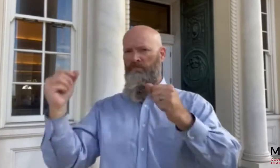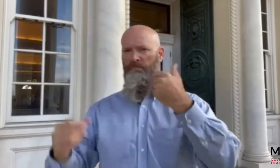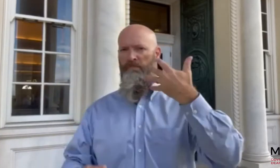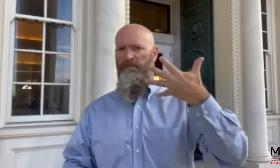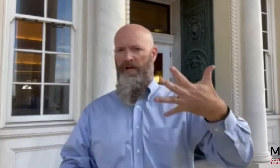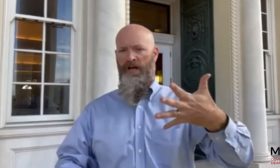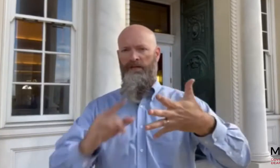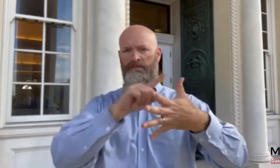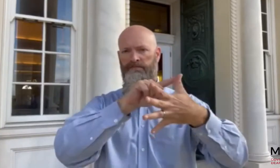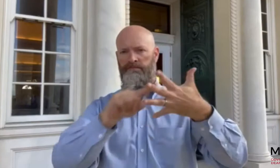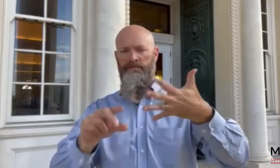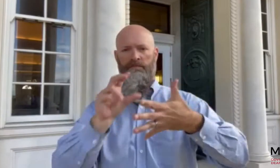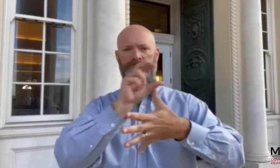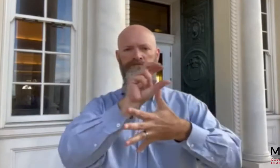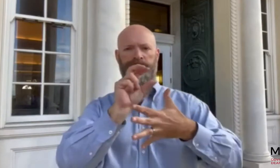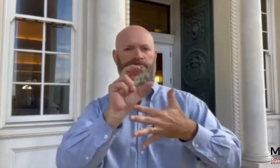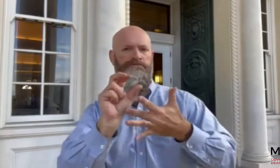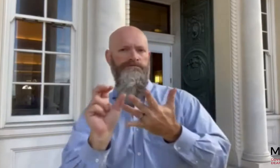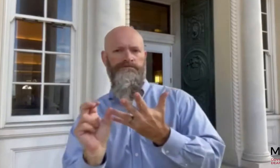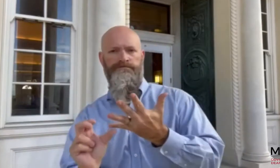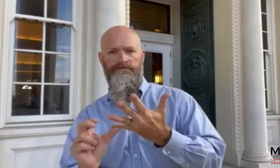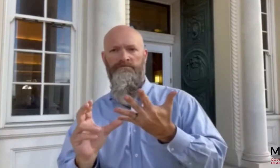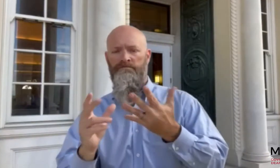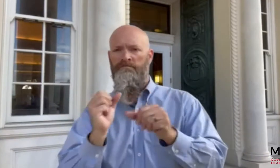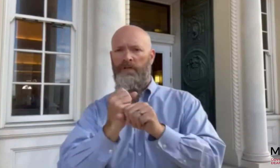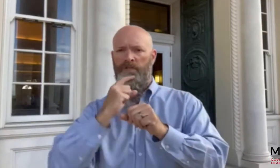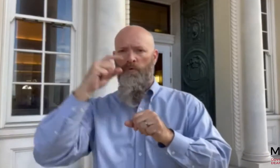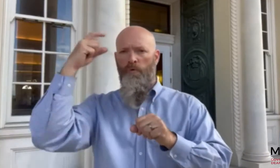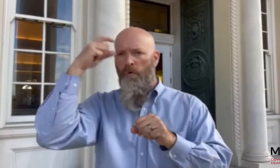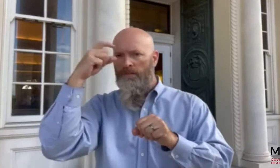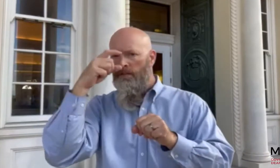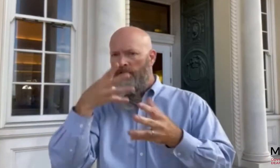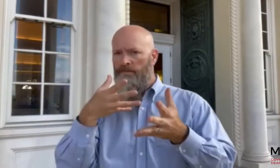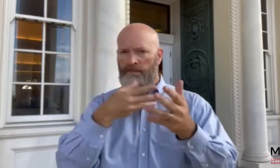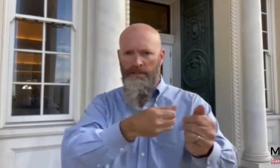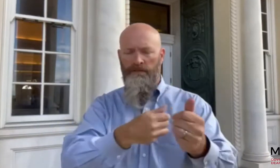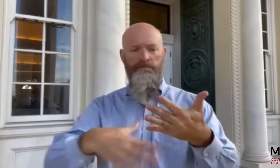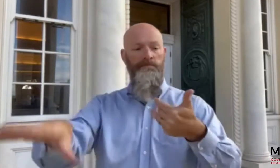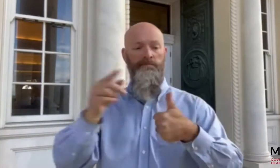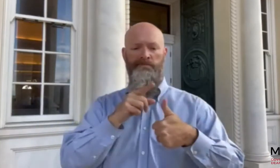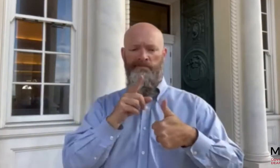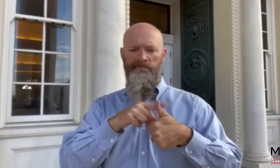The first of the five points is to increase